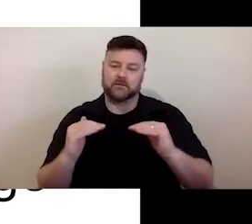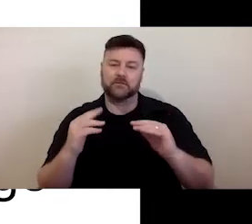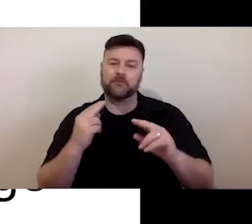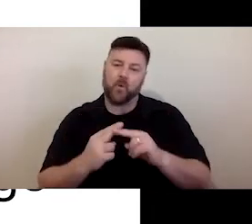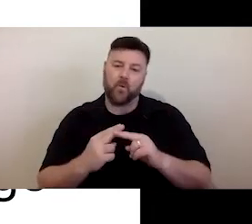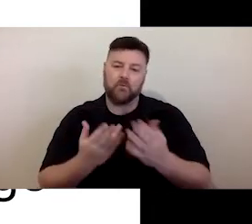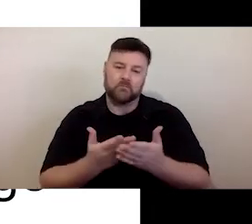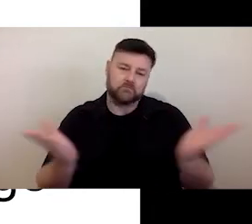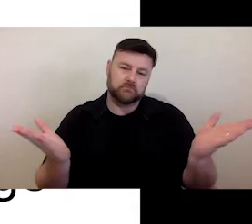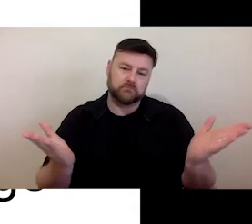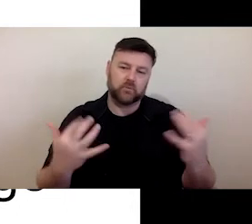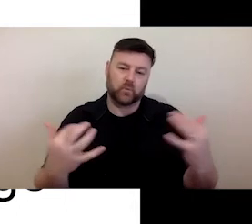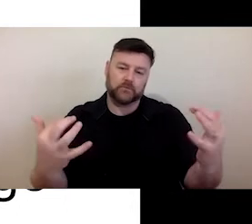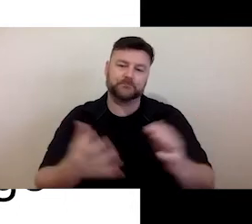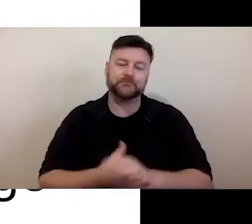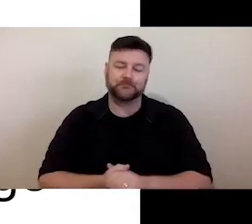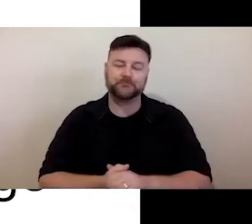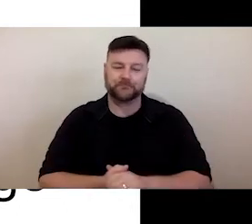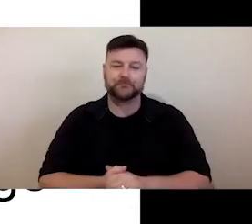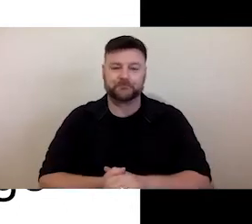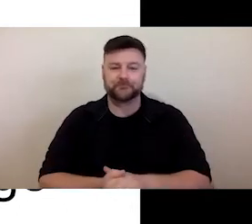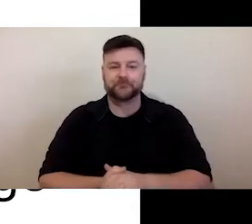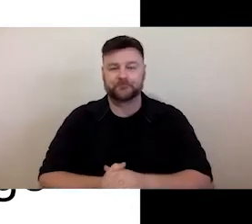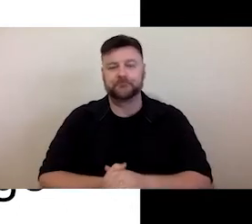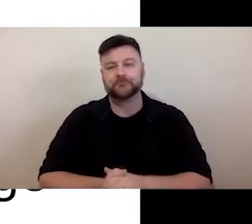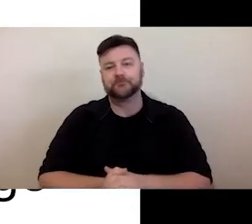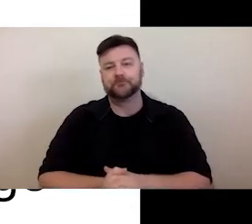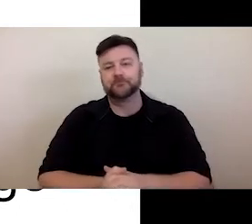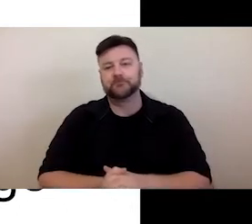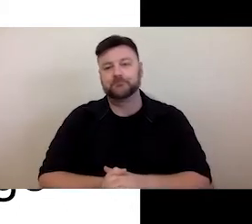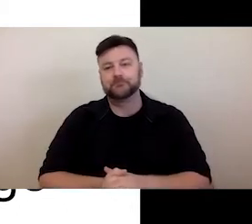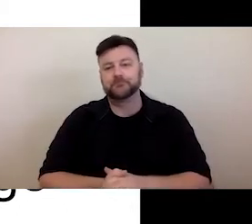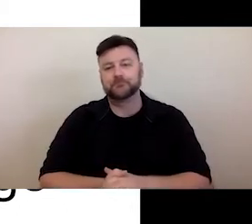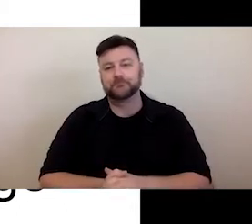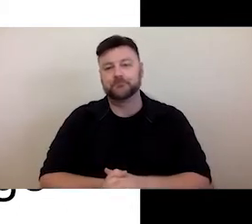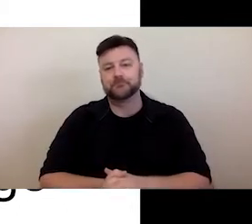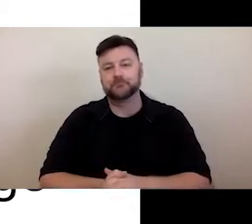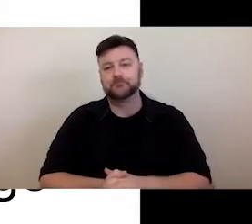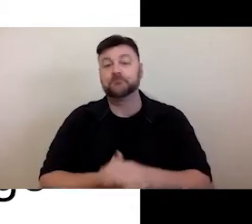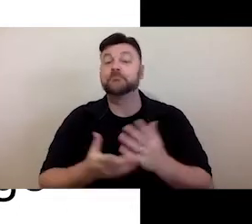audience that you have chosen. Hopefully then that audience will be